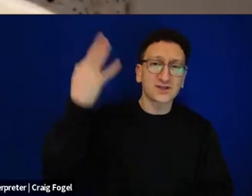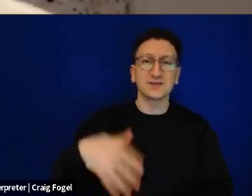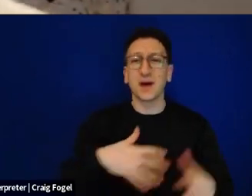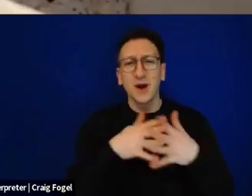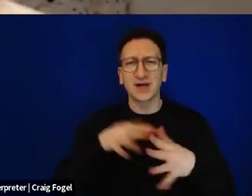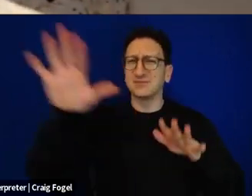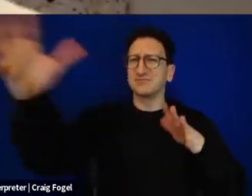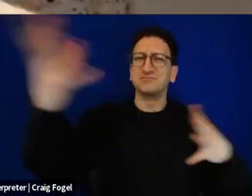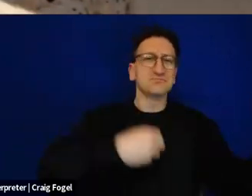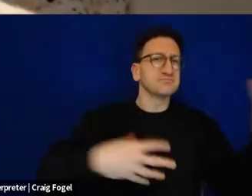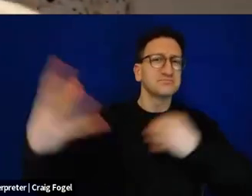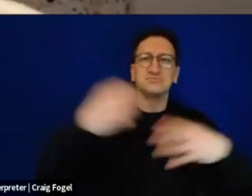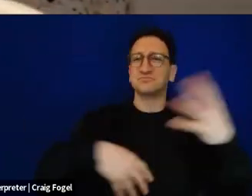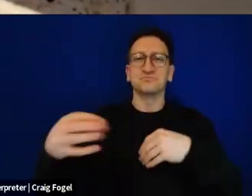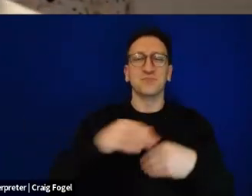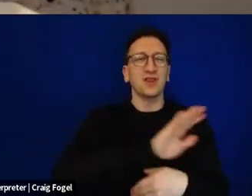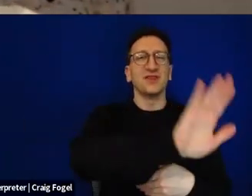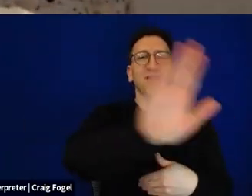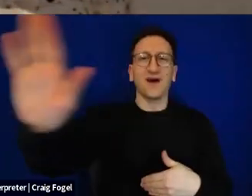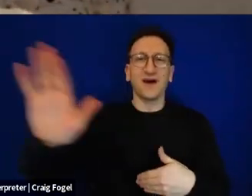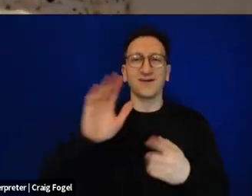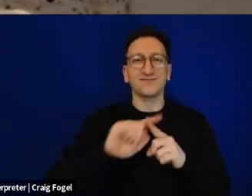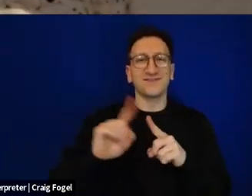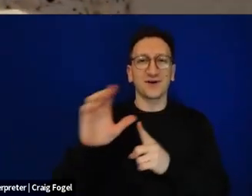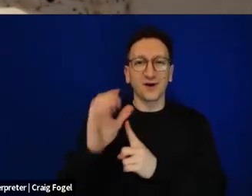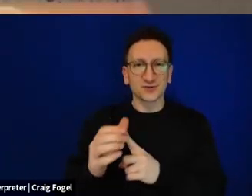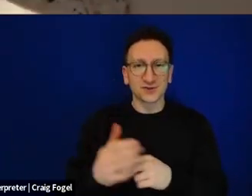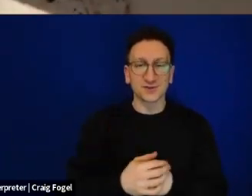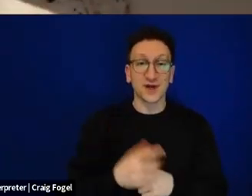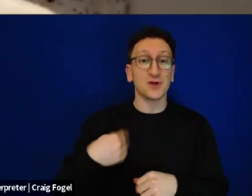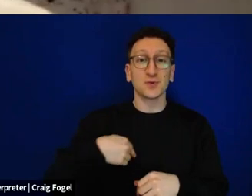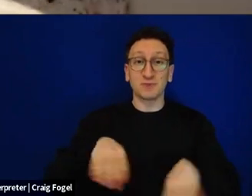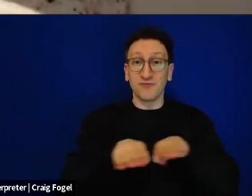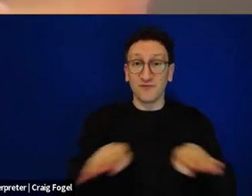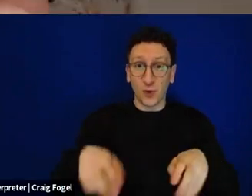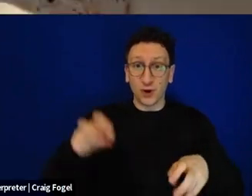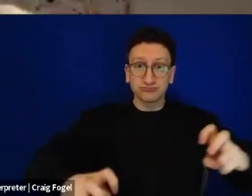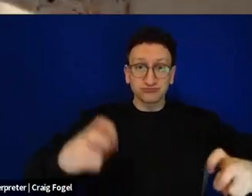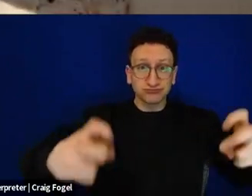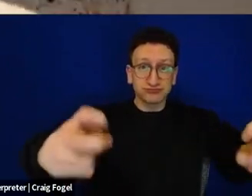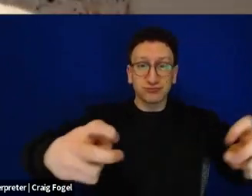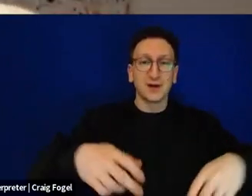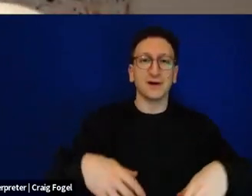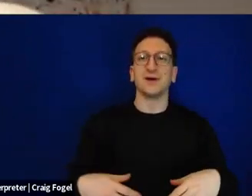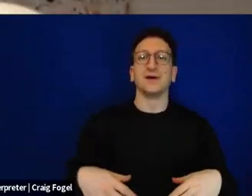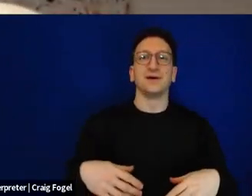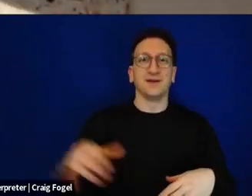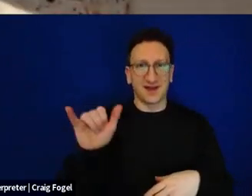So we tried to do on that night all of them. So we sat on the floor like the Yemenite Jews and we covered the table with lettuce leaves the way Yemenite Jews do.